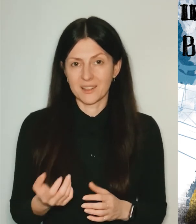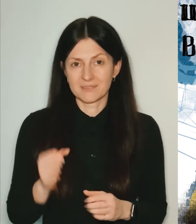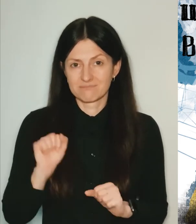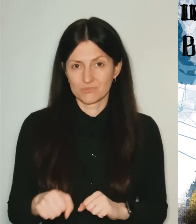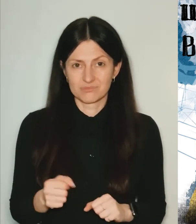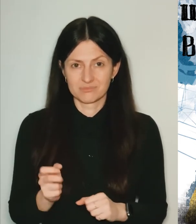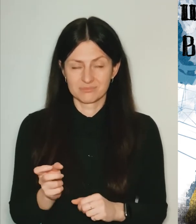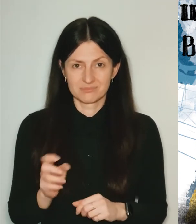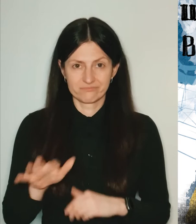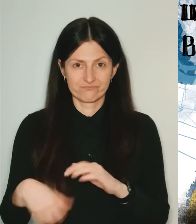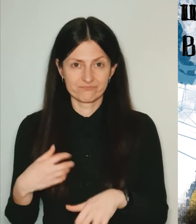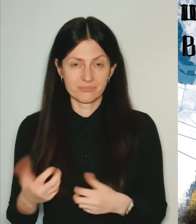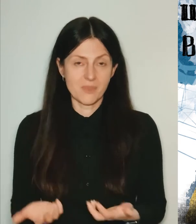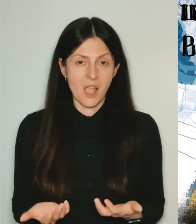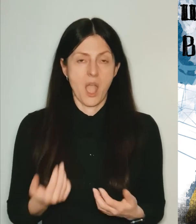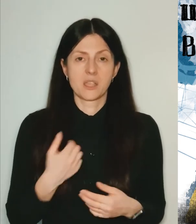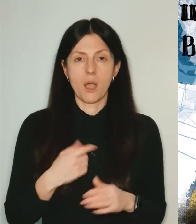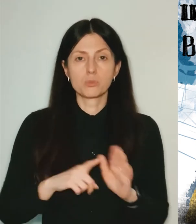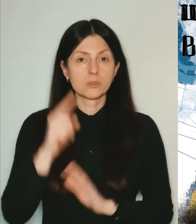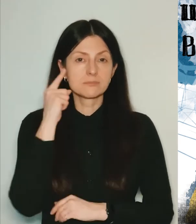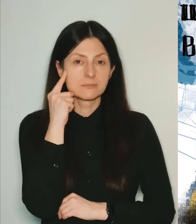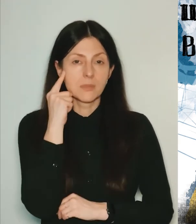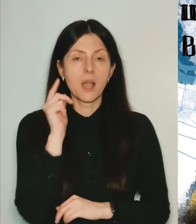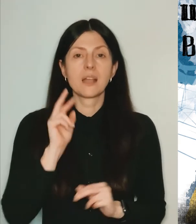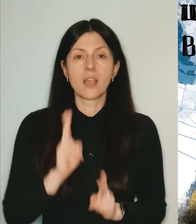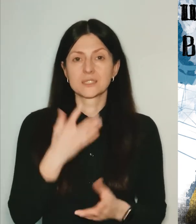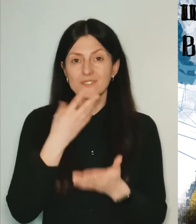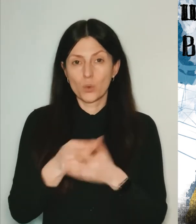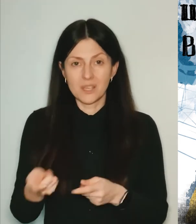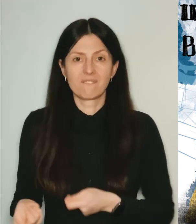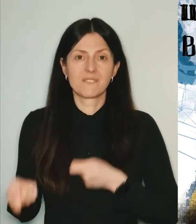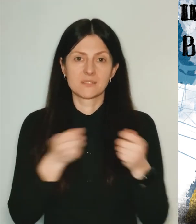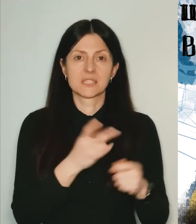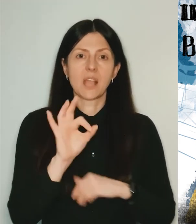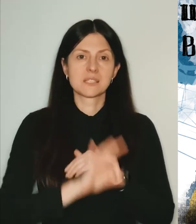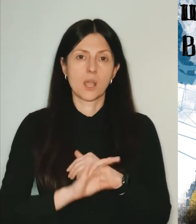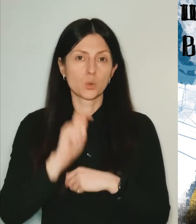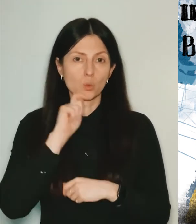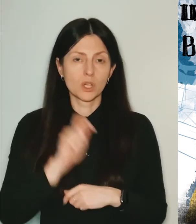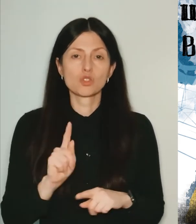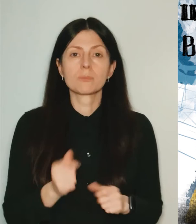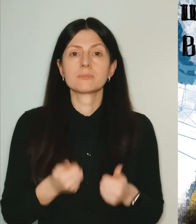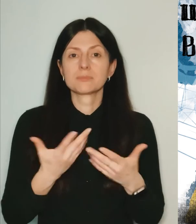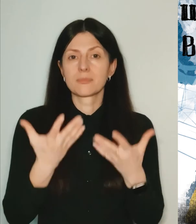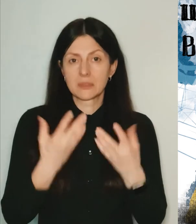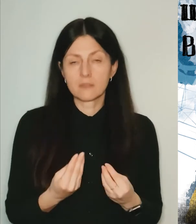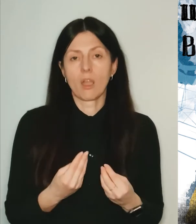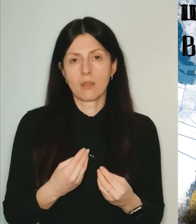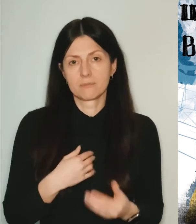Thoughts about moving my dearest and nearest to the western part of Ukraine started to fill my head. I’ve managed to do it a few days after.